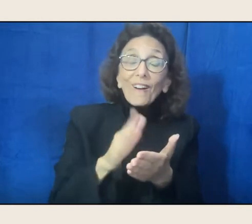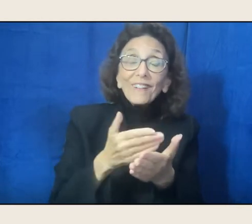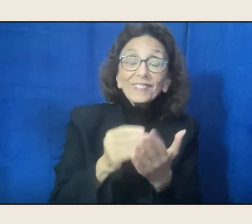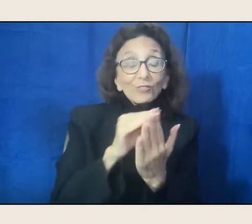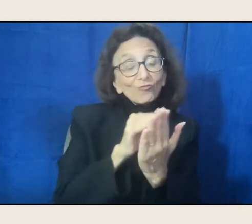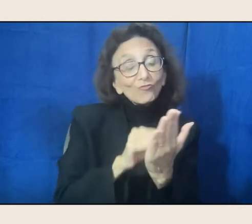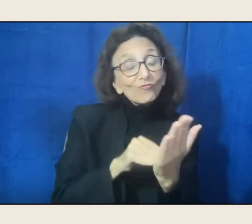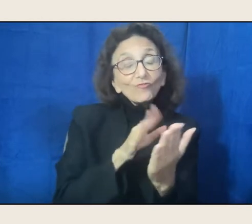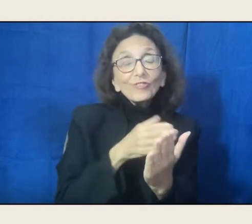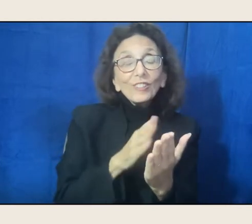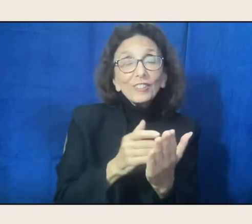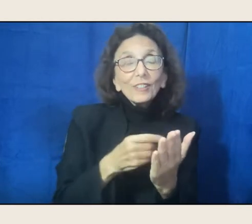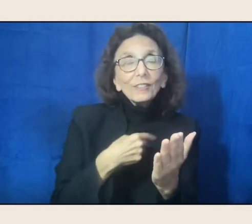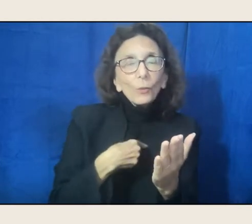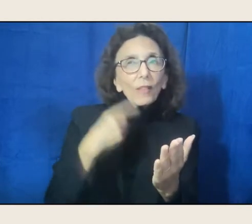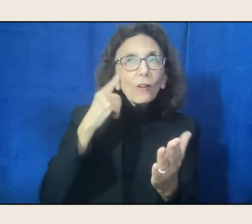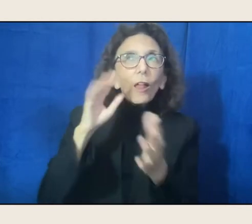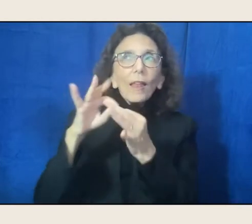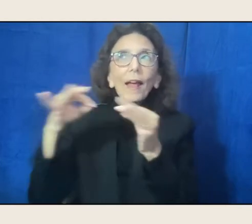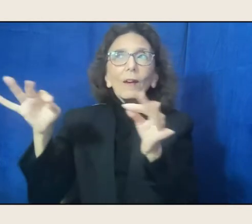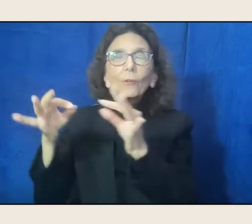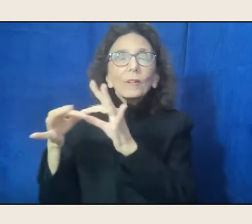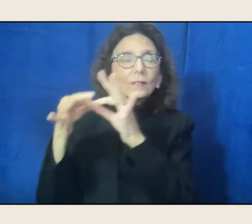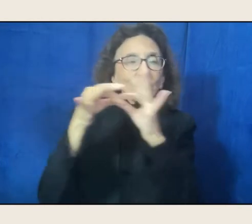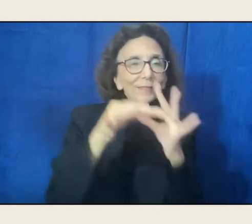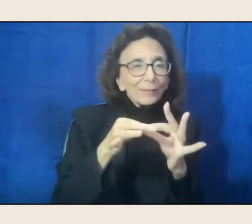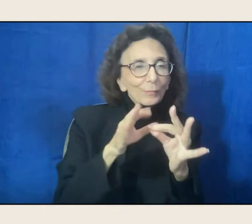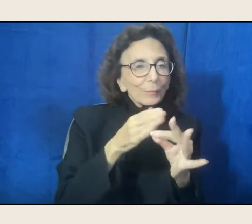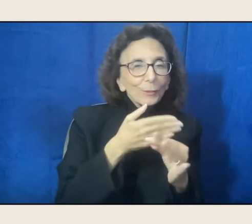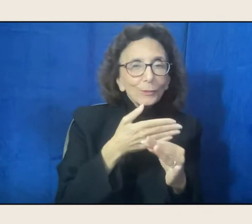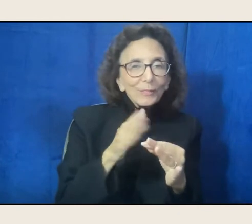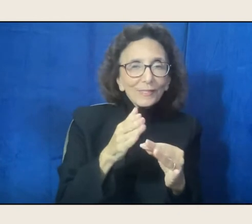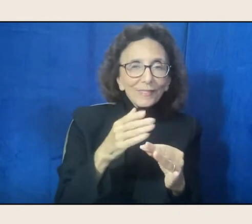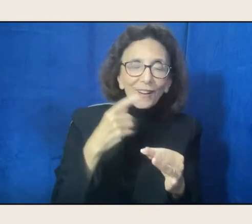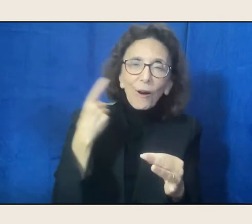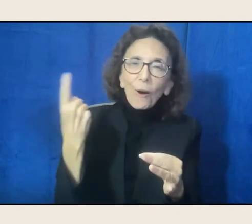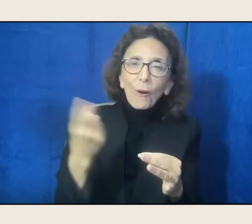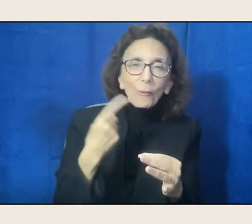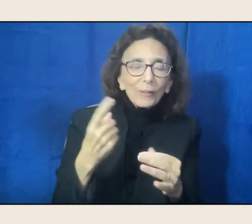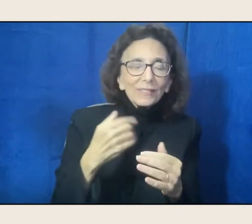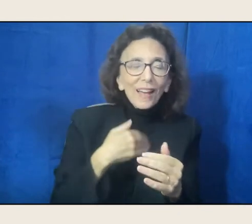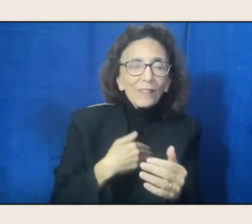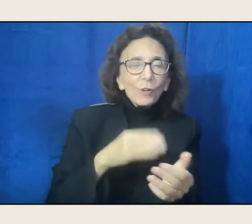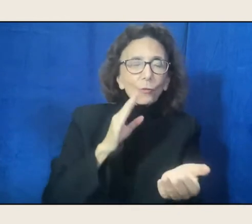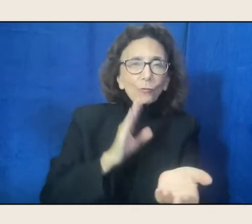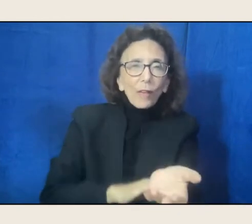language with music, always with some kind of rhythm, rhythmic backing going on,